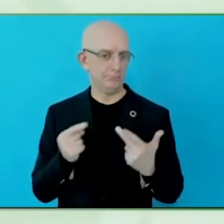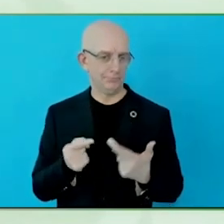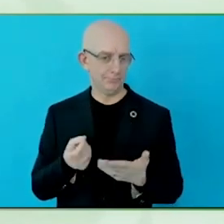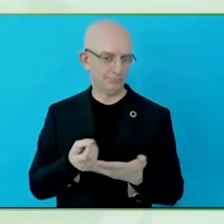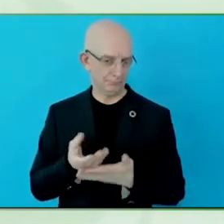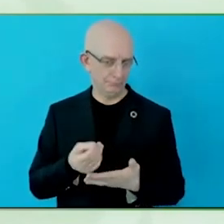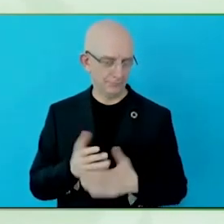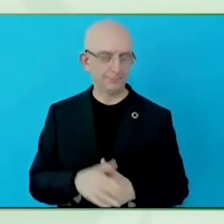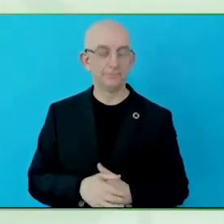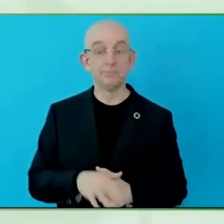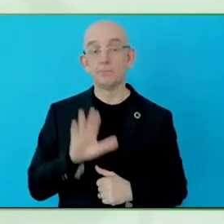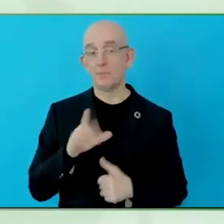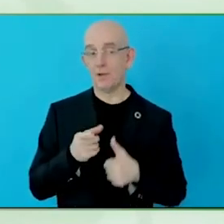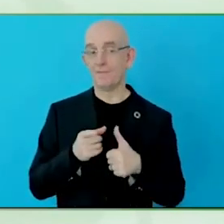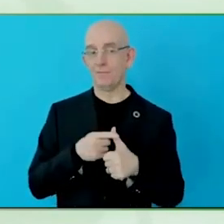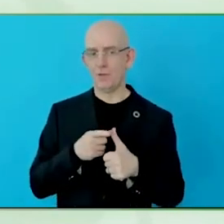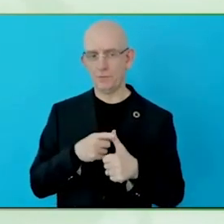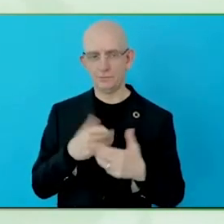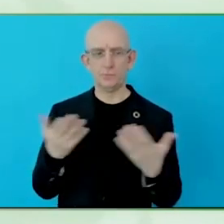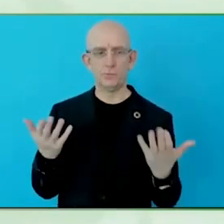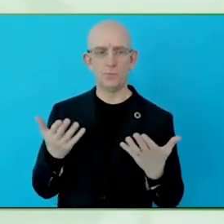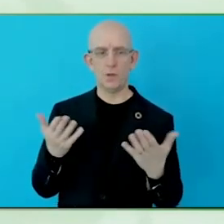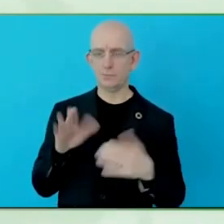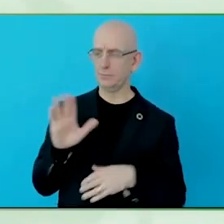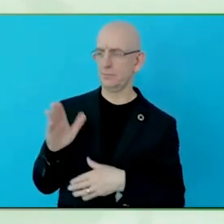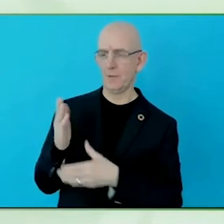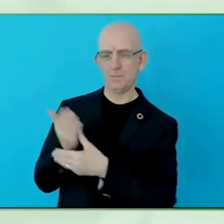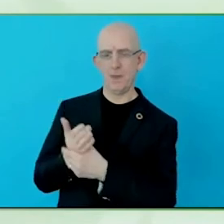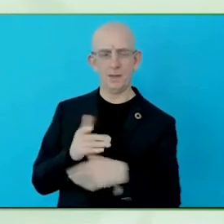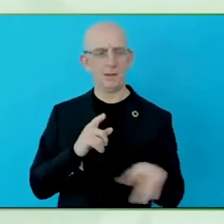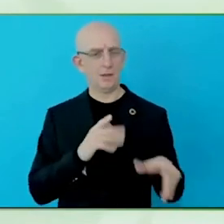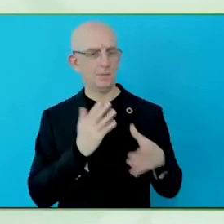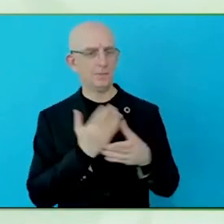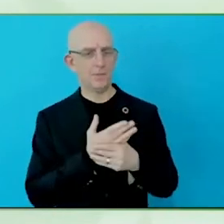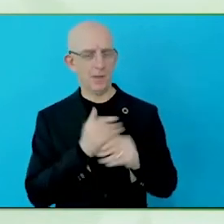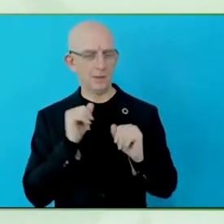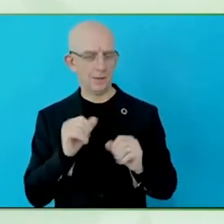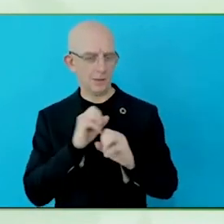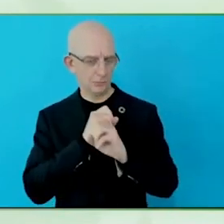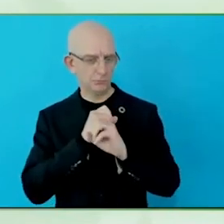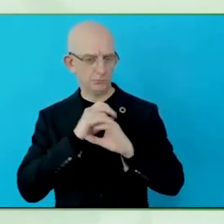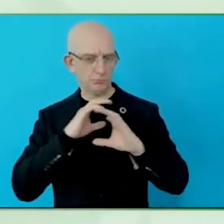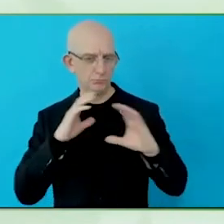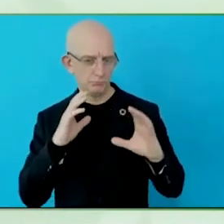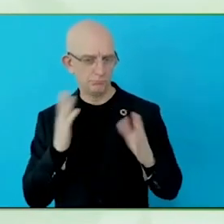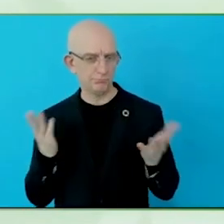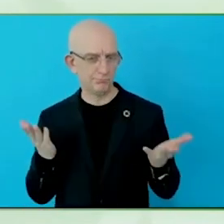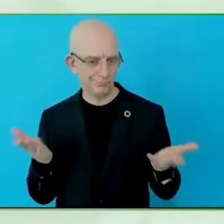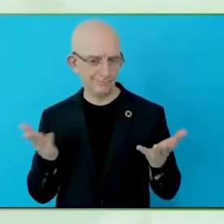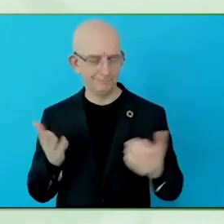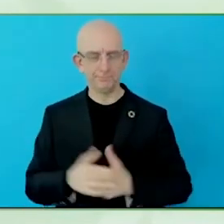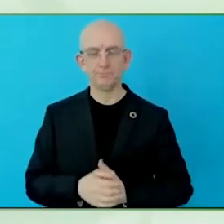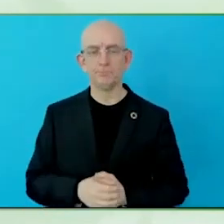challenges that they are facing and how they have addressed them. So, Monica, can I hand over to you for a few minutes on Scotiabank?